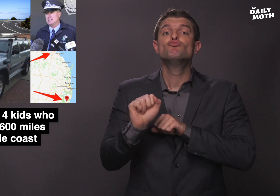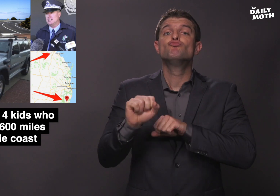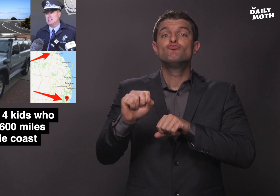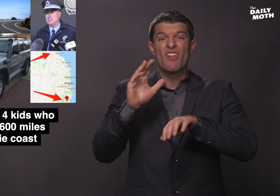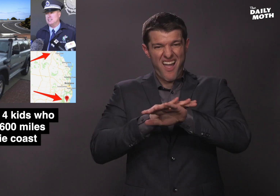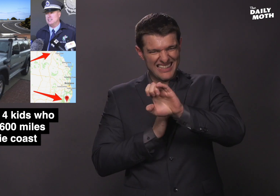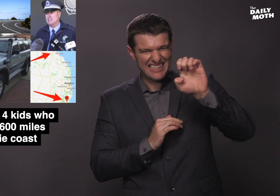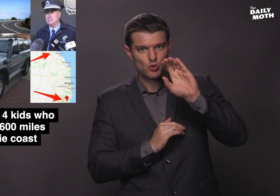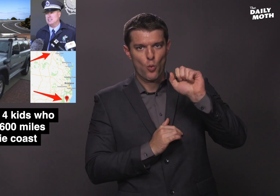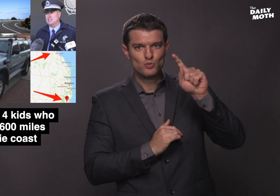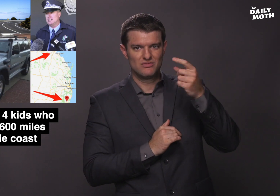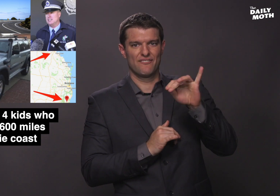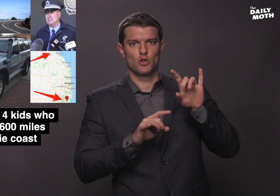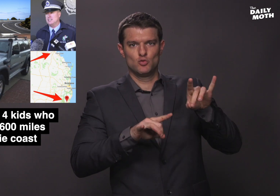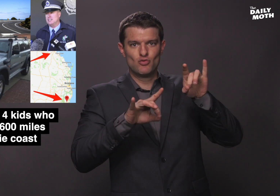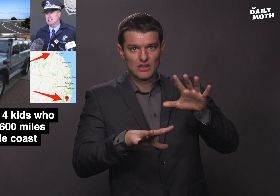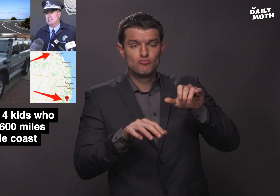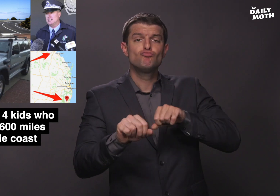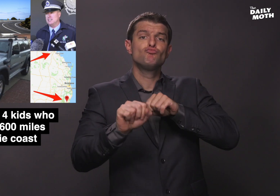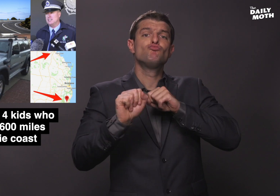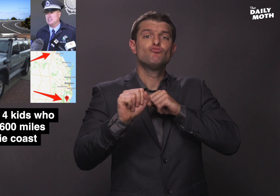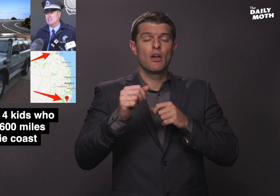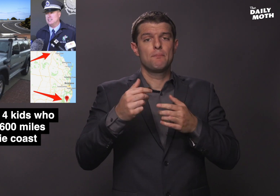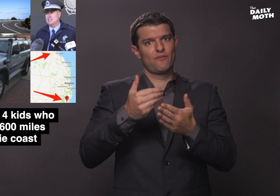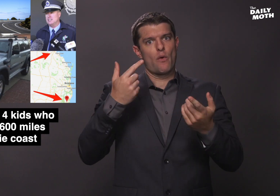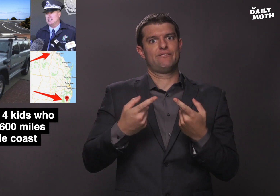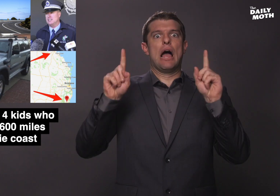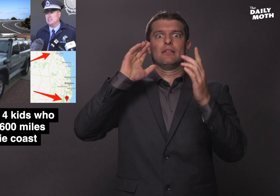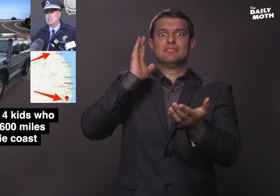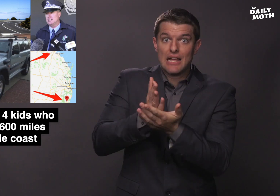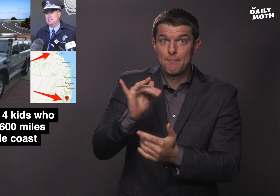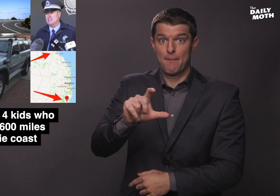down the east coast before they were stopped by